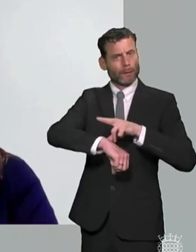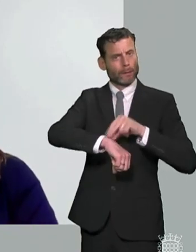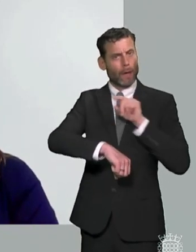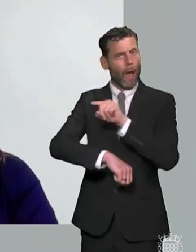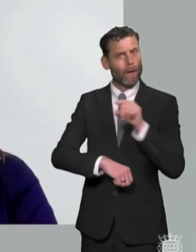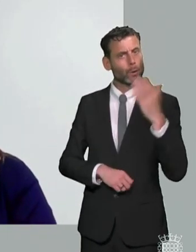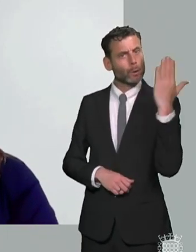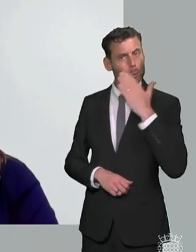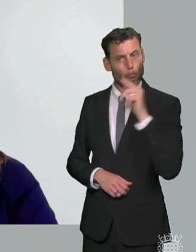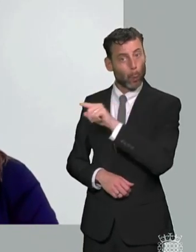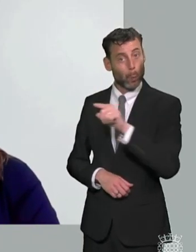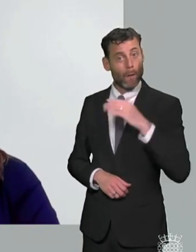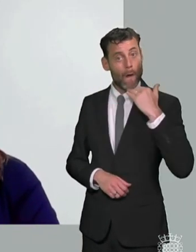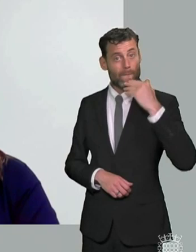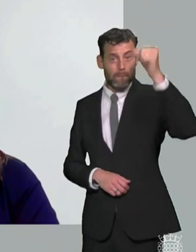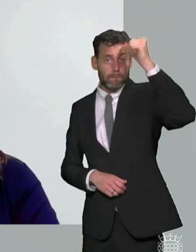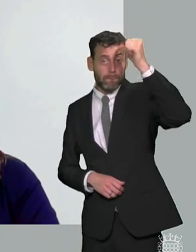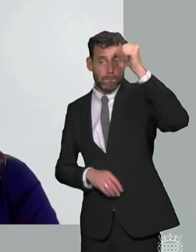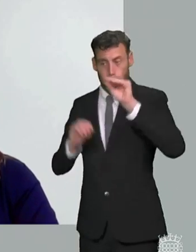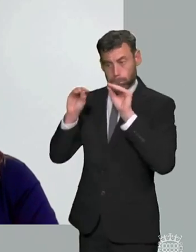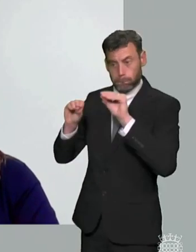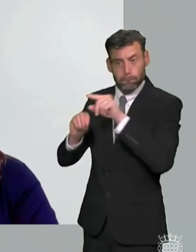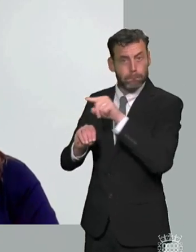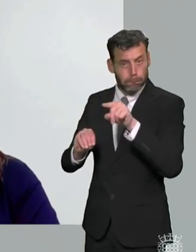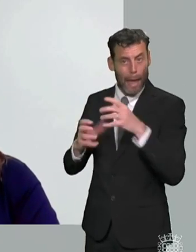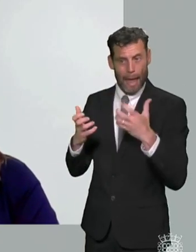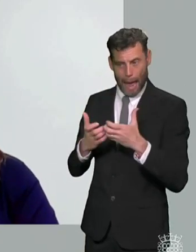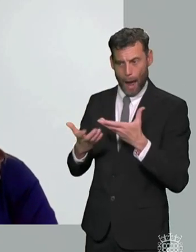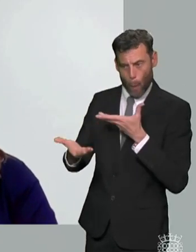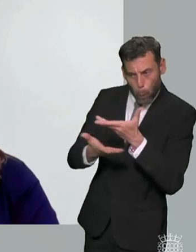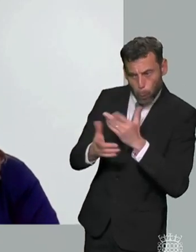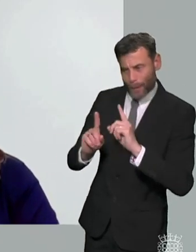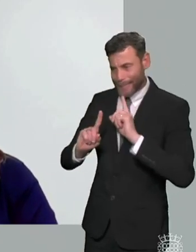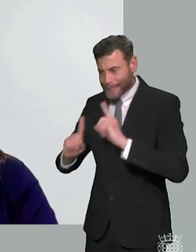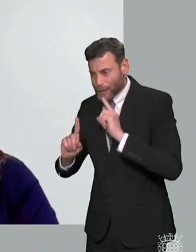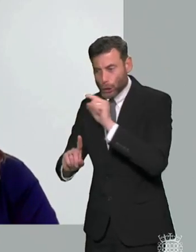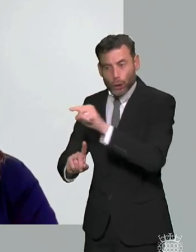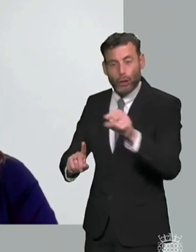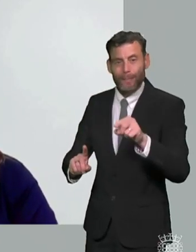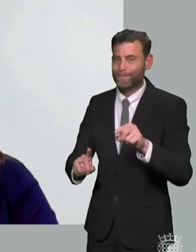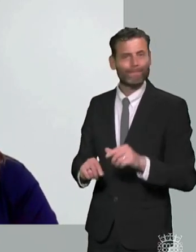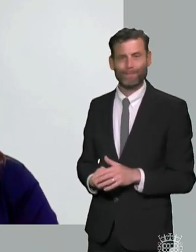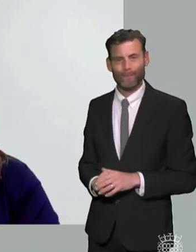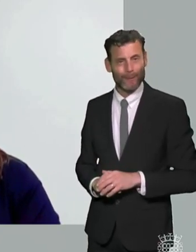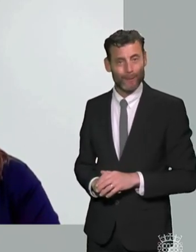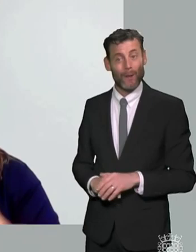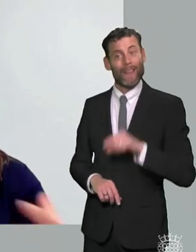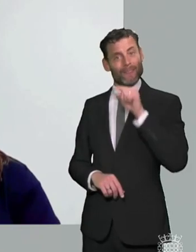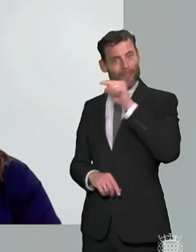of special educational needs actually they also need to understand the legal framework because that's often where things break down and that relationship particularly between parents and